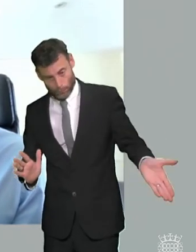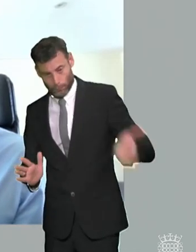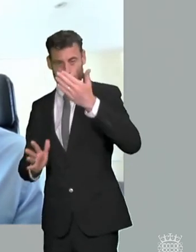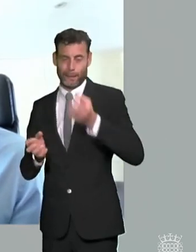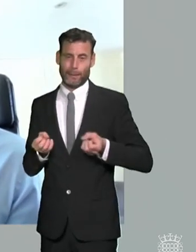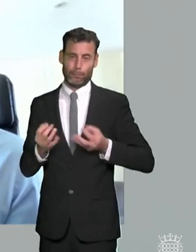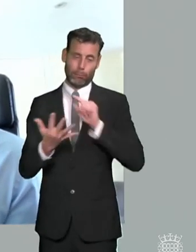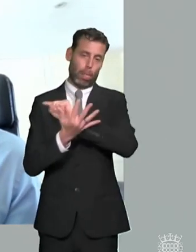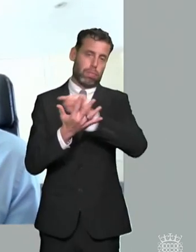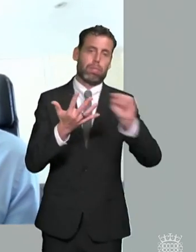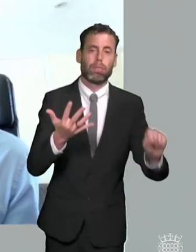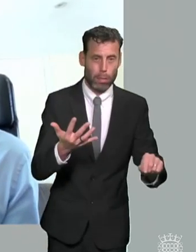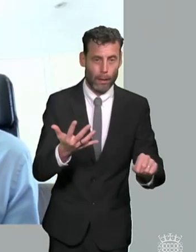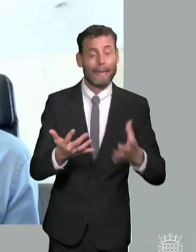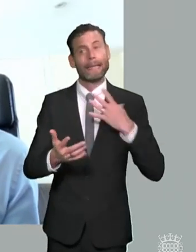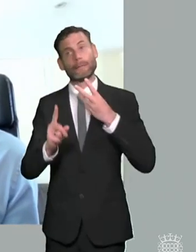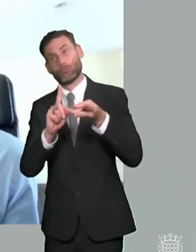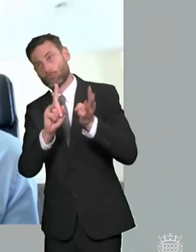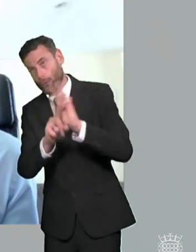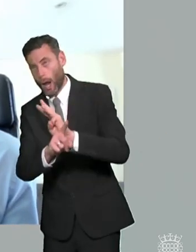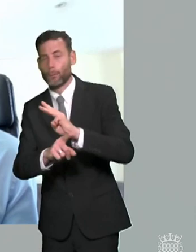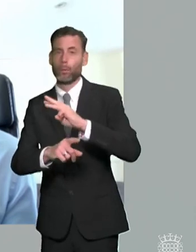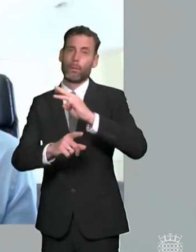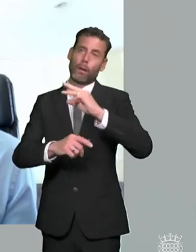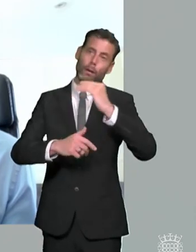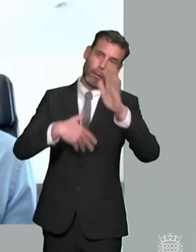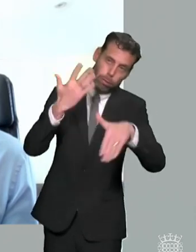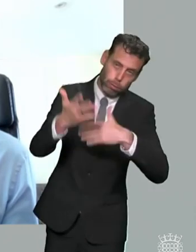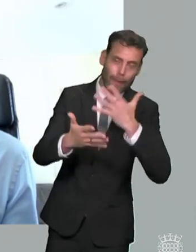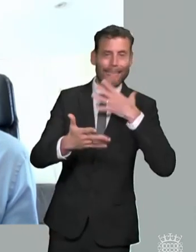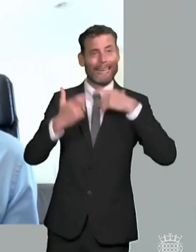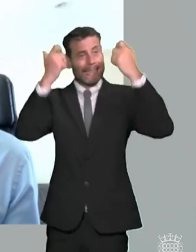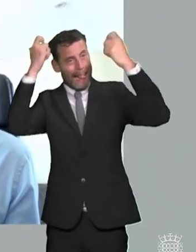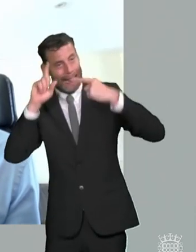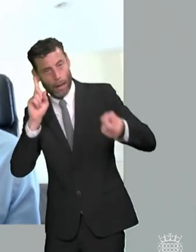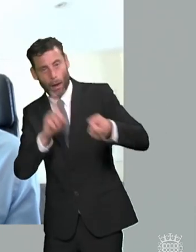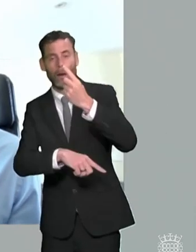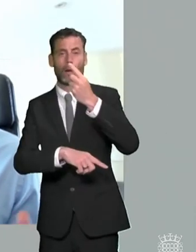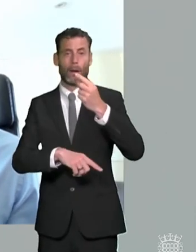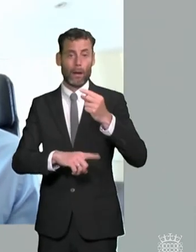they need to go to tribunal to secure the legal right to to the services that they should just